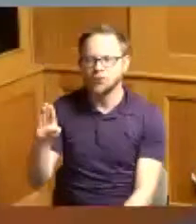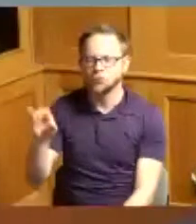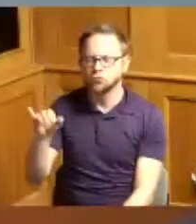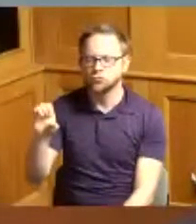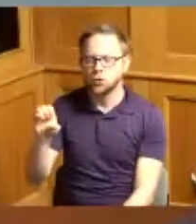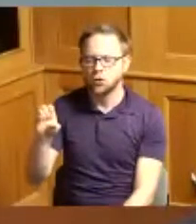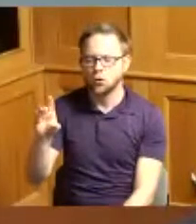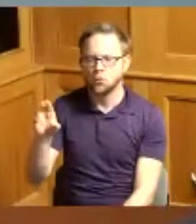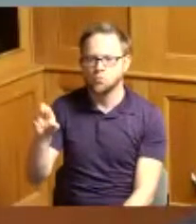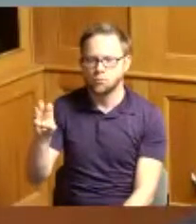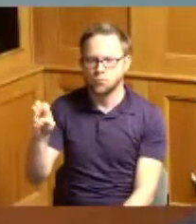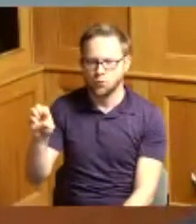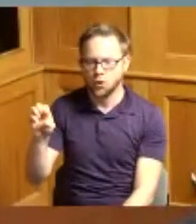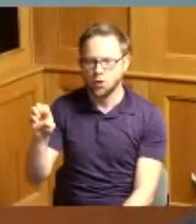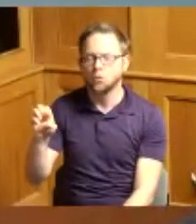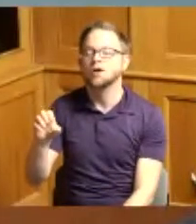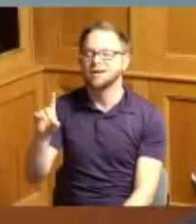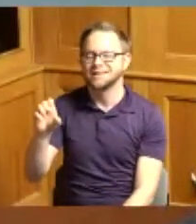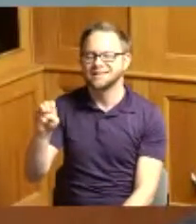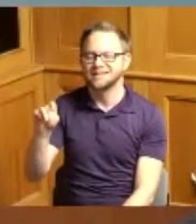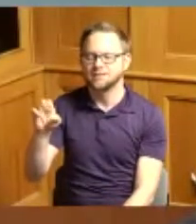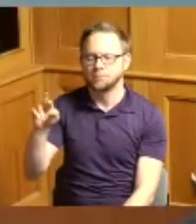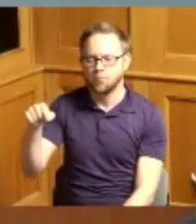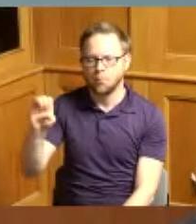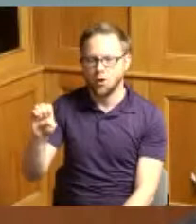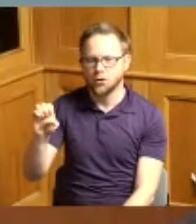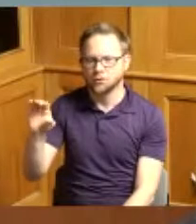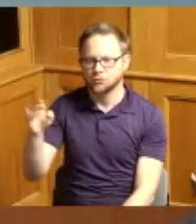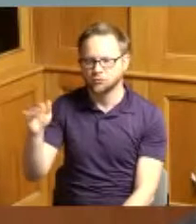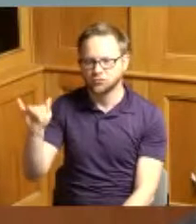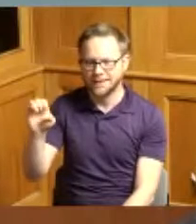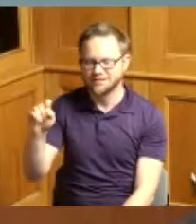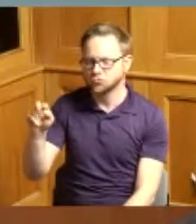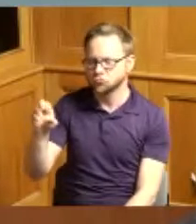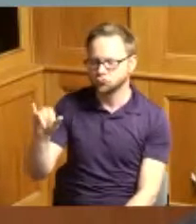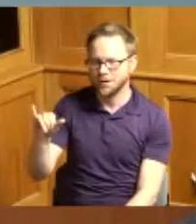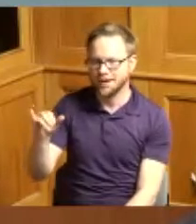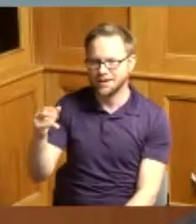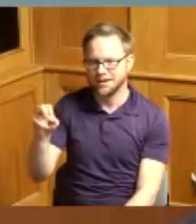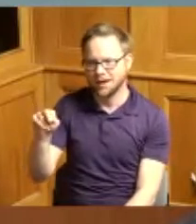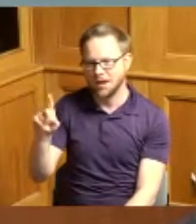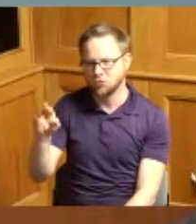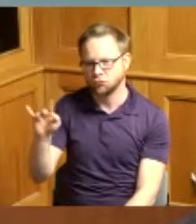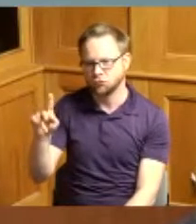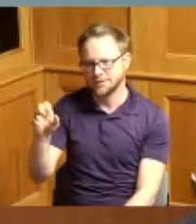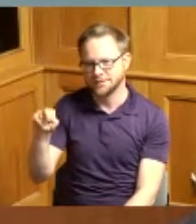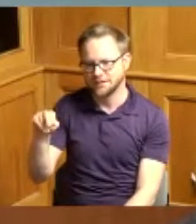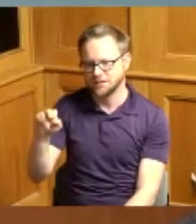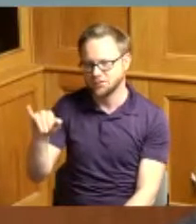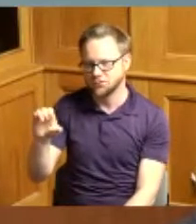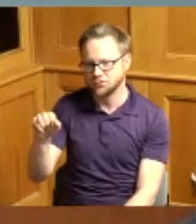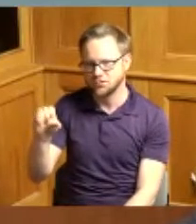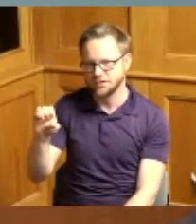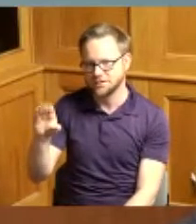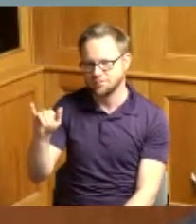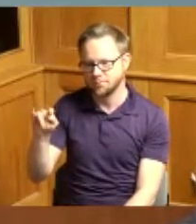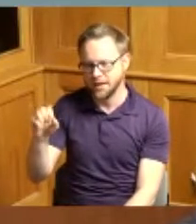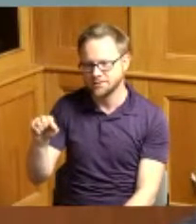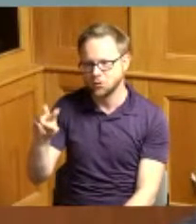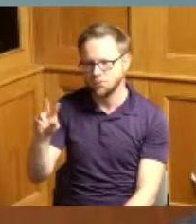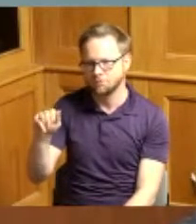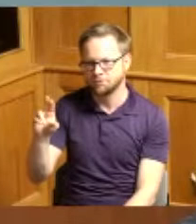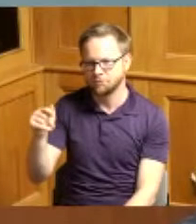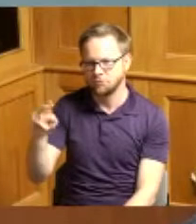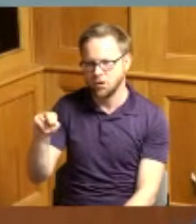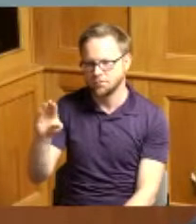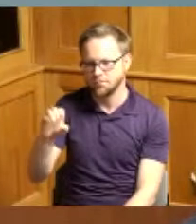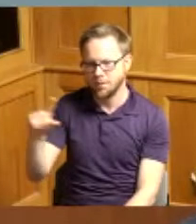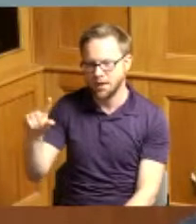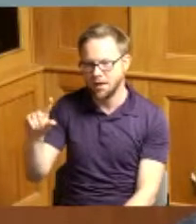Joe Mixon CJ Uzamah Trey Hendrickson Jesse Bates Von Bell and clutch rookie kicker Evan McPherson